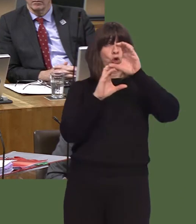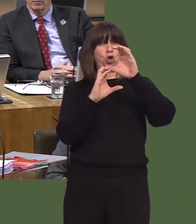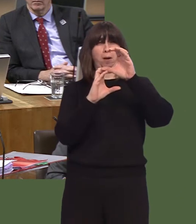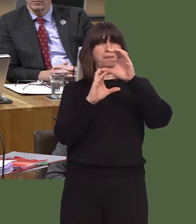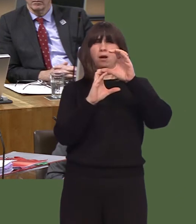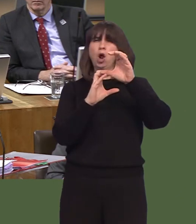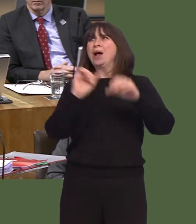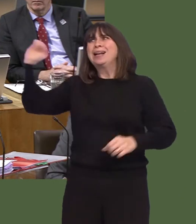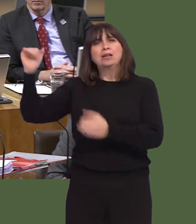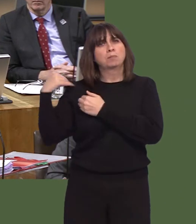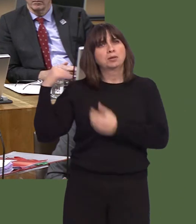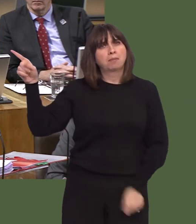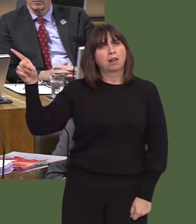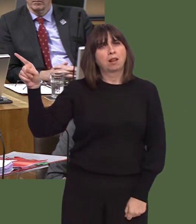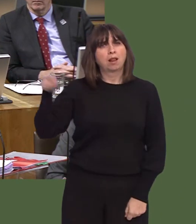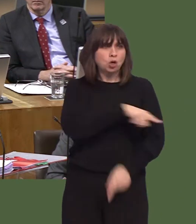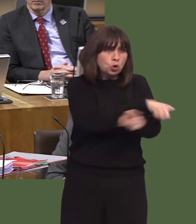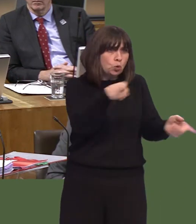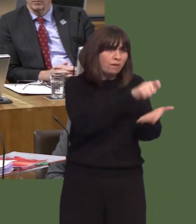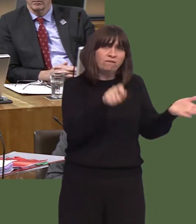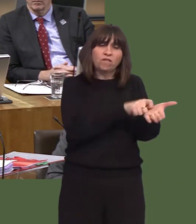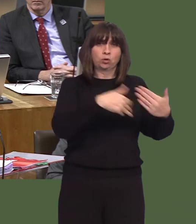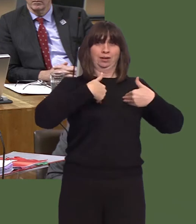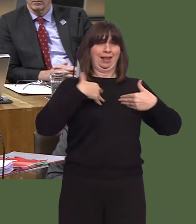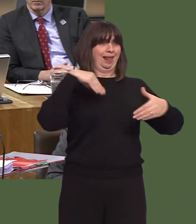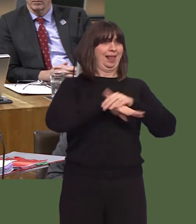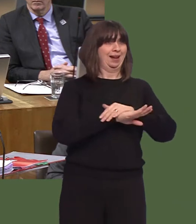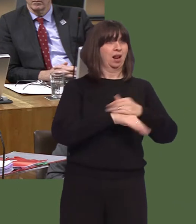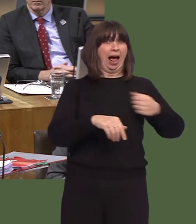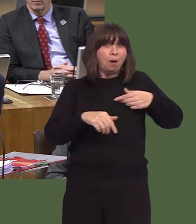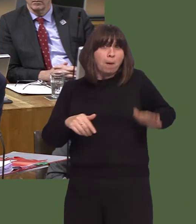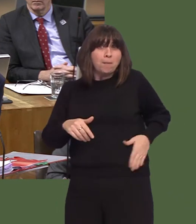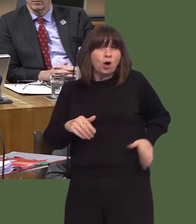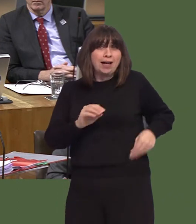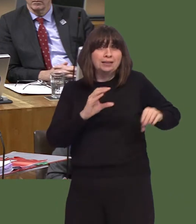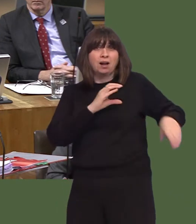How can we justify to the people who vote for us that we should pay for something that the UK Government should be paying for?